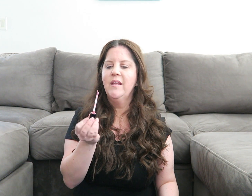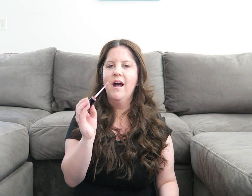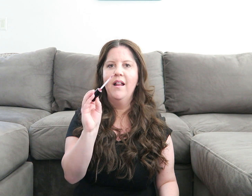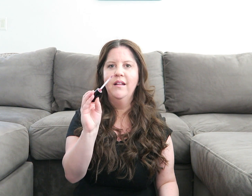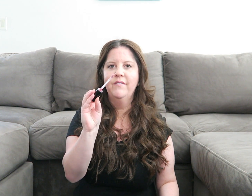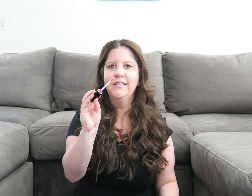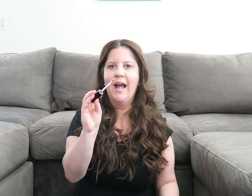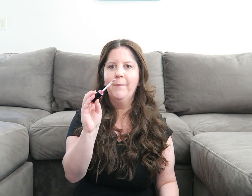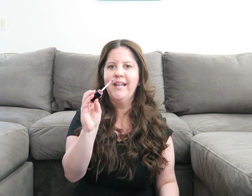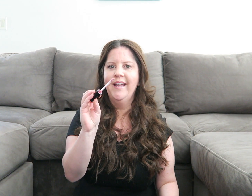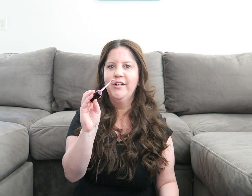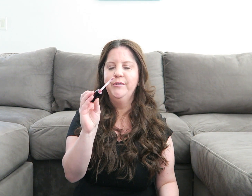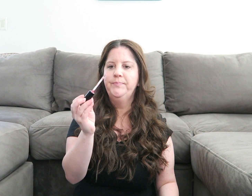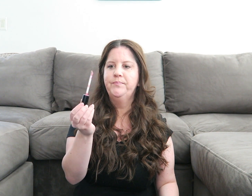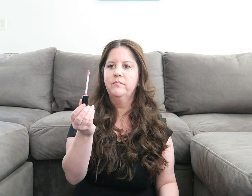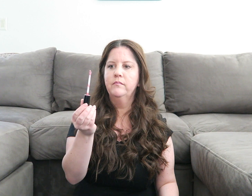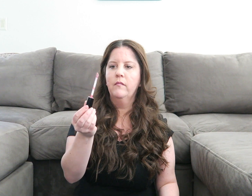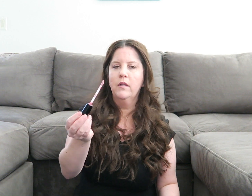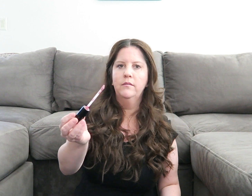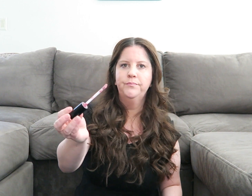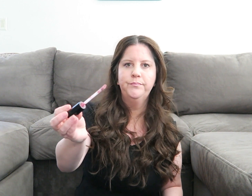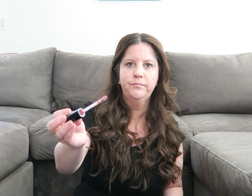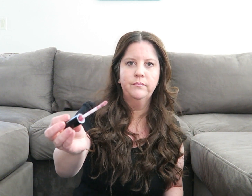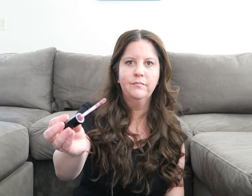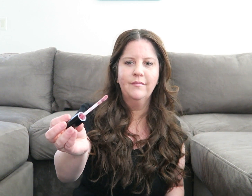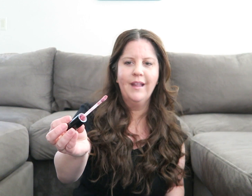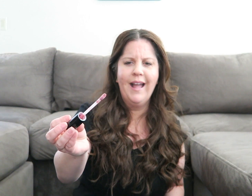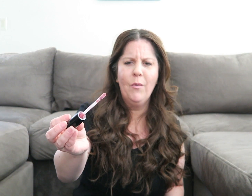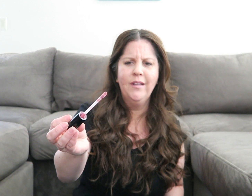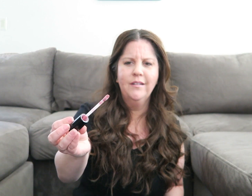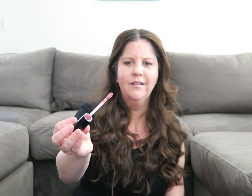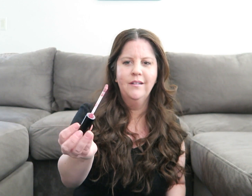I love this applicator OW